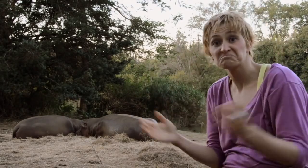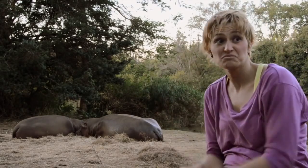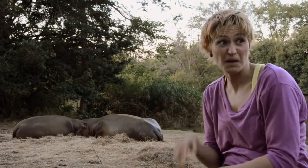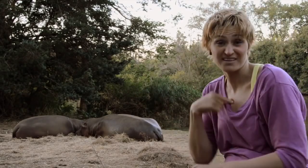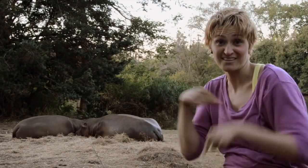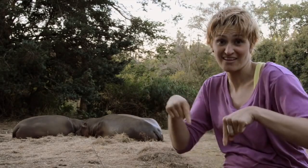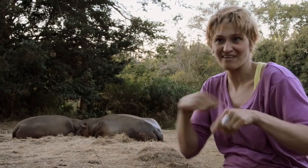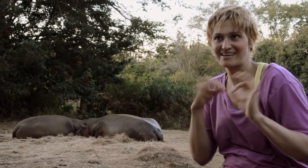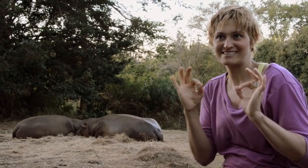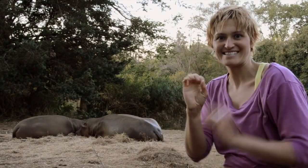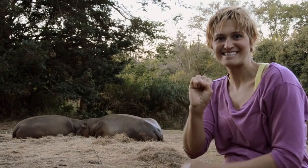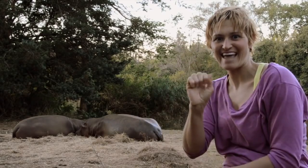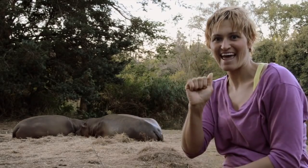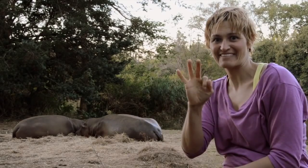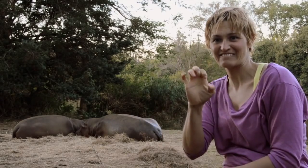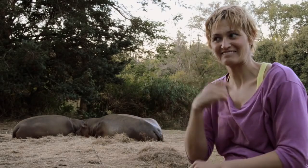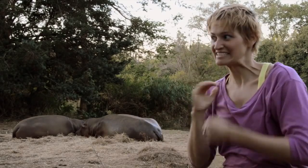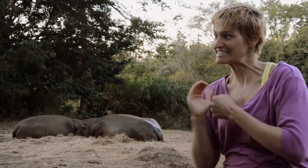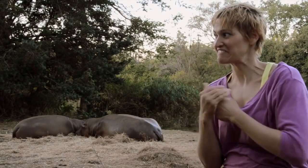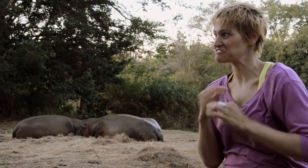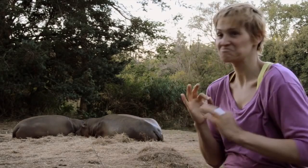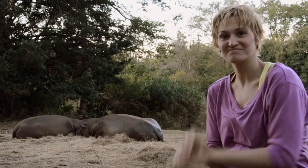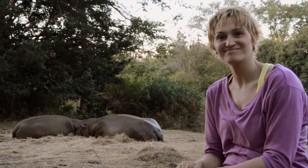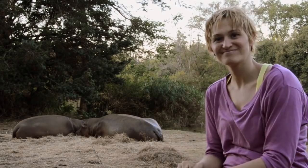hippos are safe from poachers. I do feel safe here.